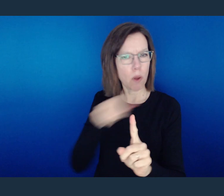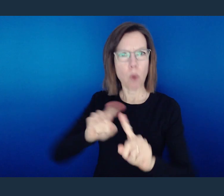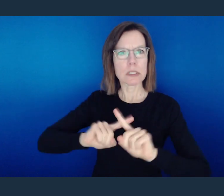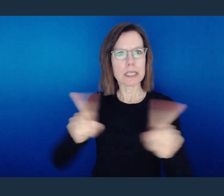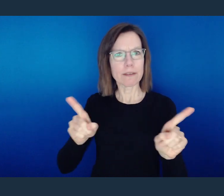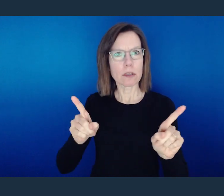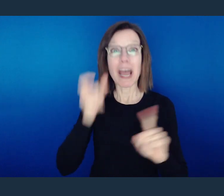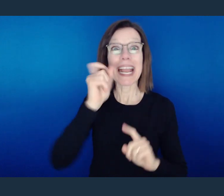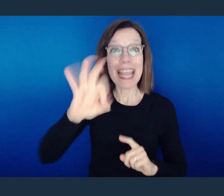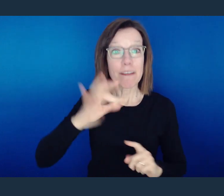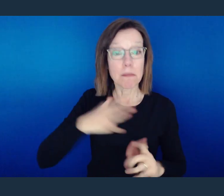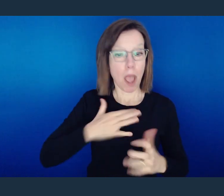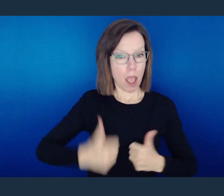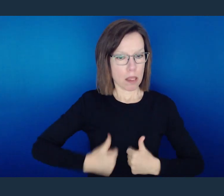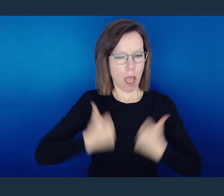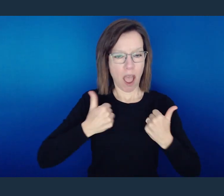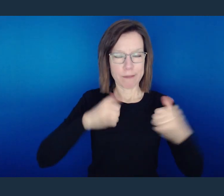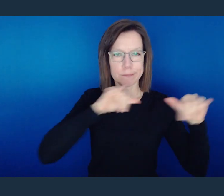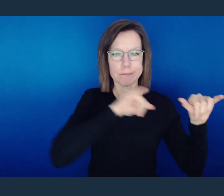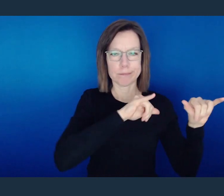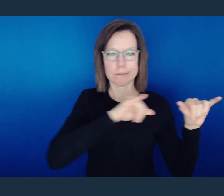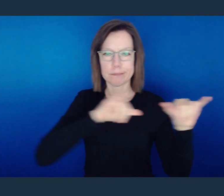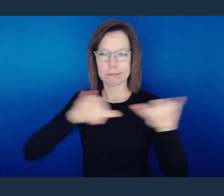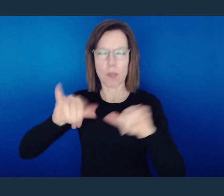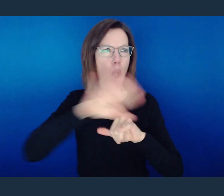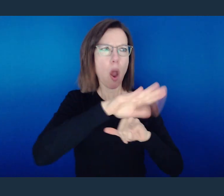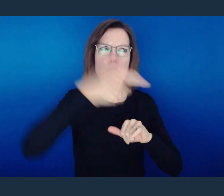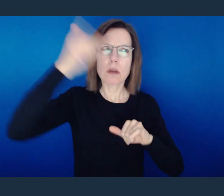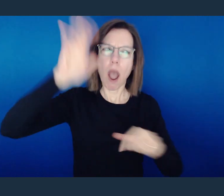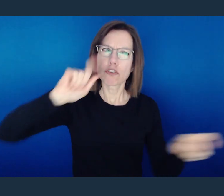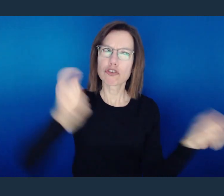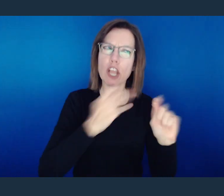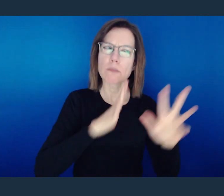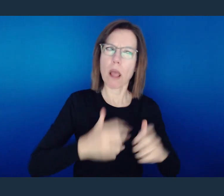But if my life is the same as it was but I'm saying God has changed my life, then what